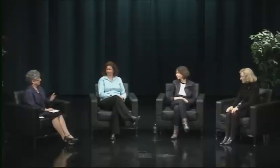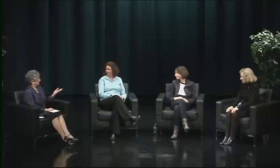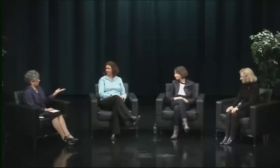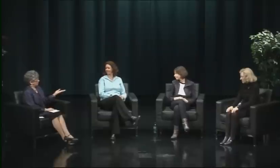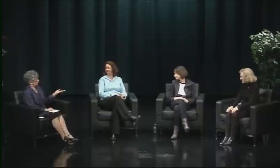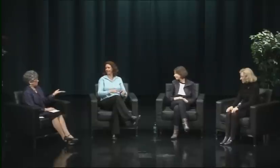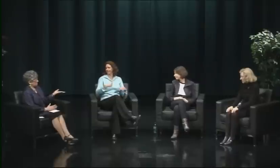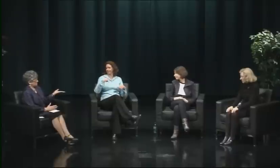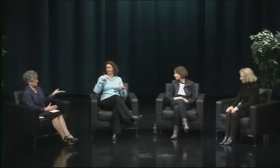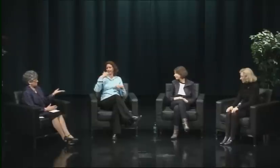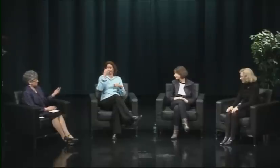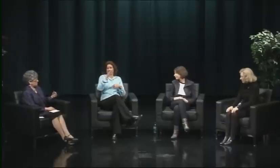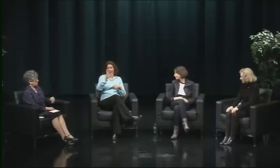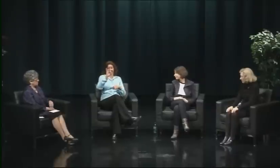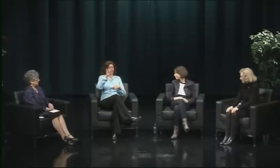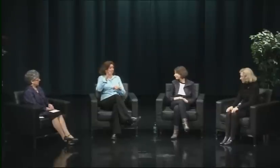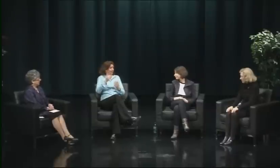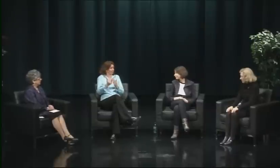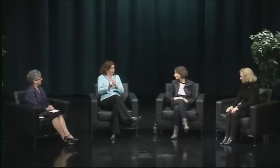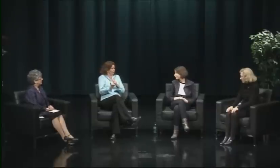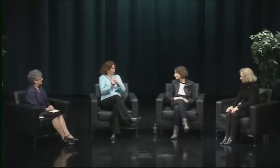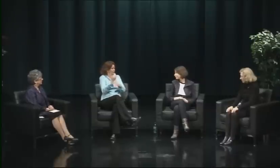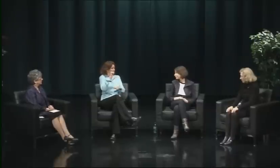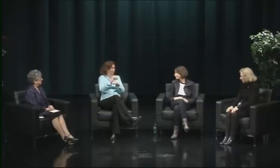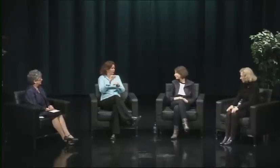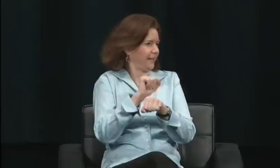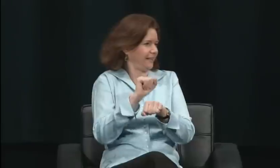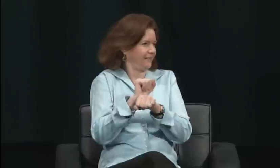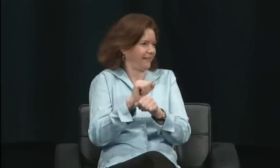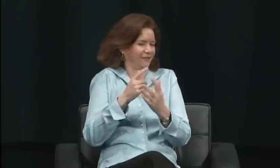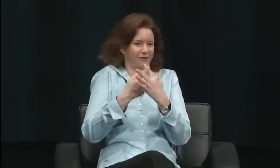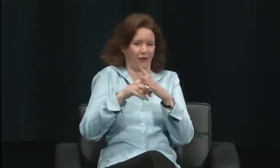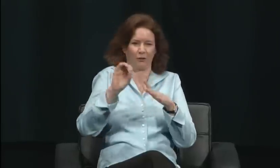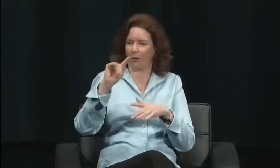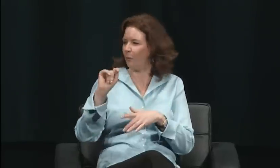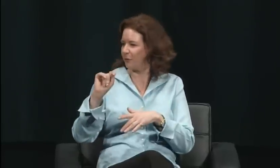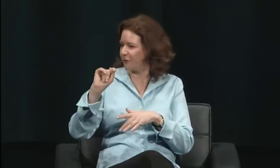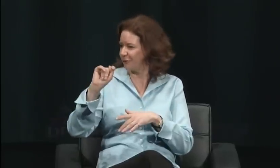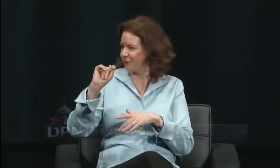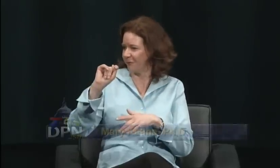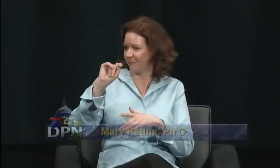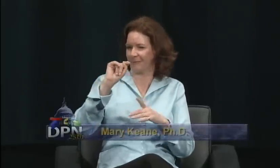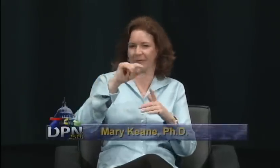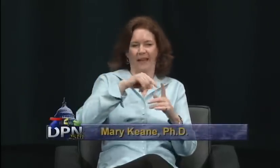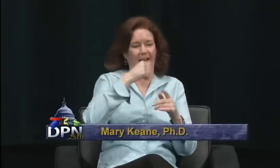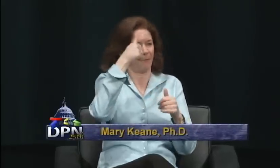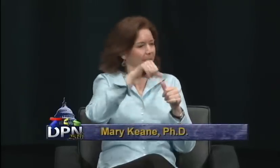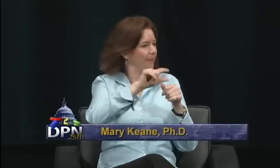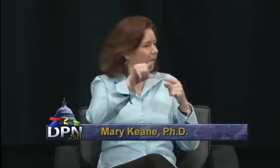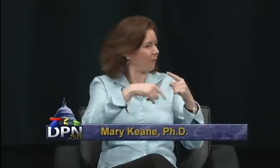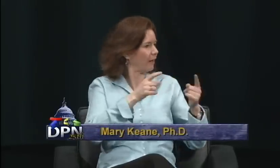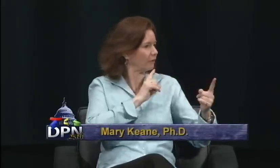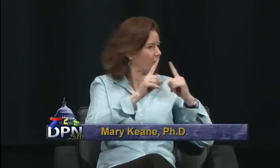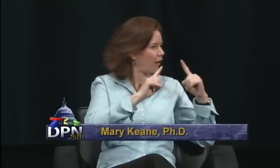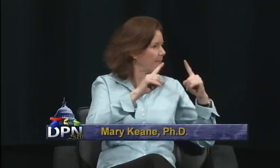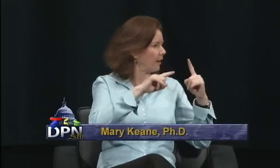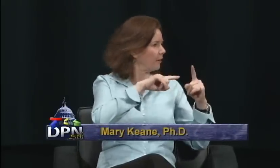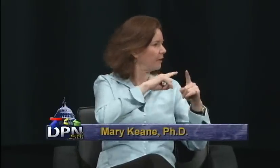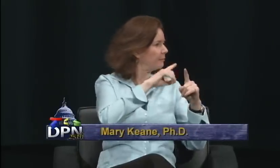So while I was attending classes there at Howard, I was also staying informed on the events